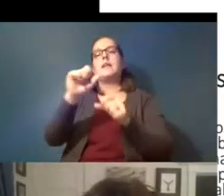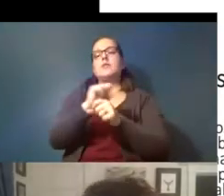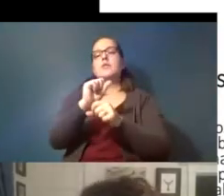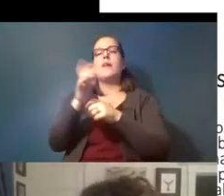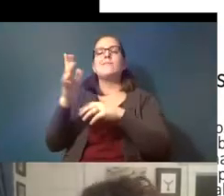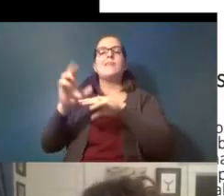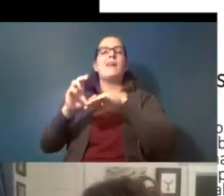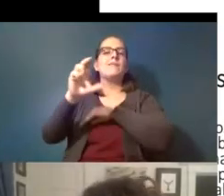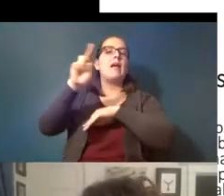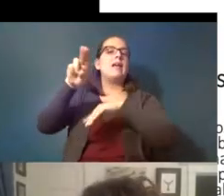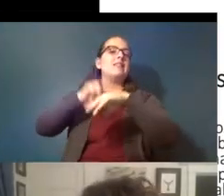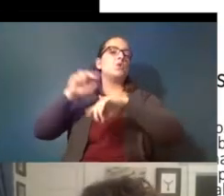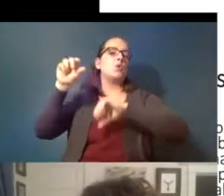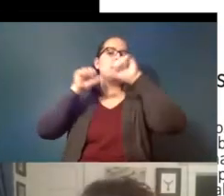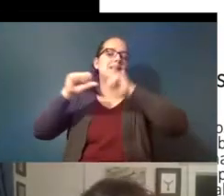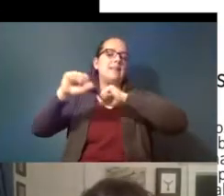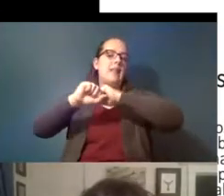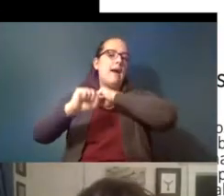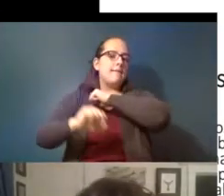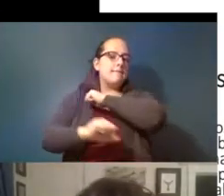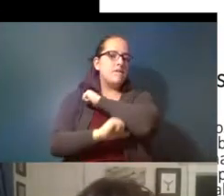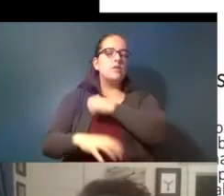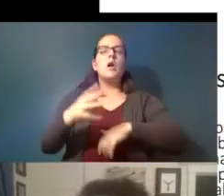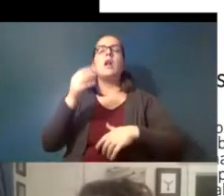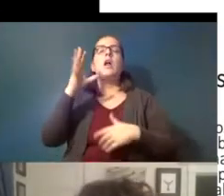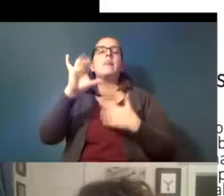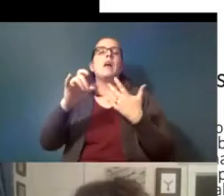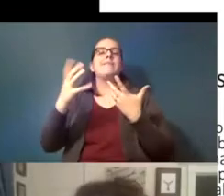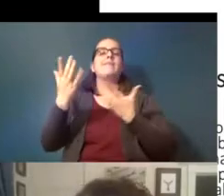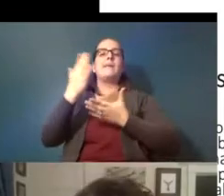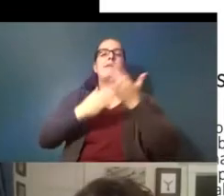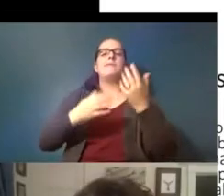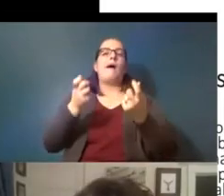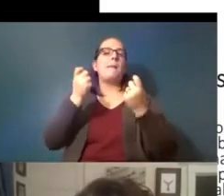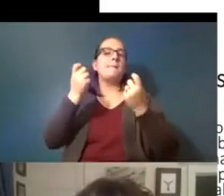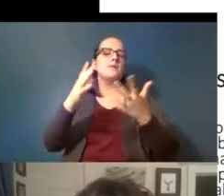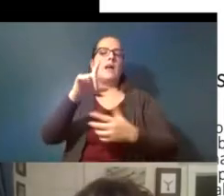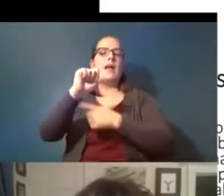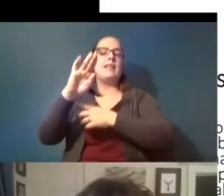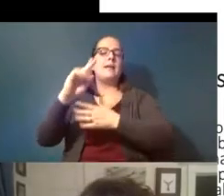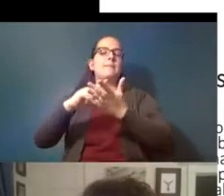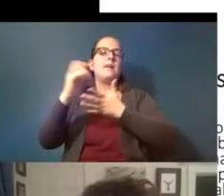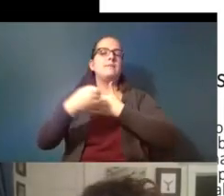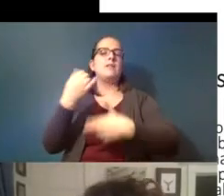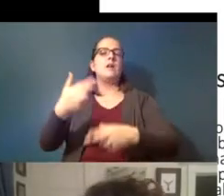foundation and it's part of a multi-lab project called the pacific northwest